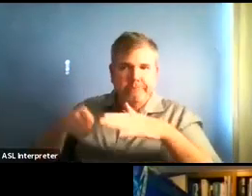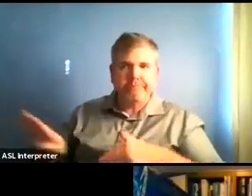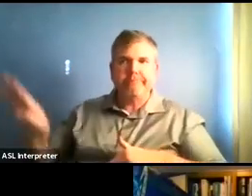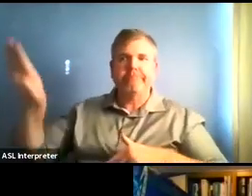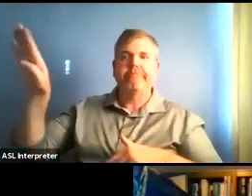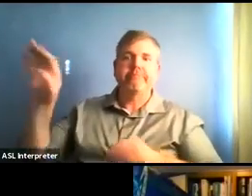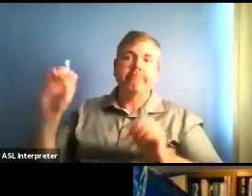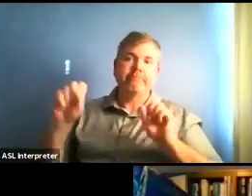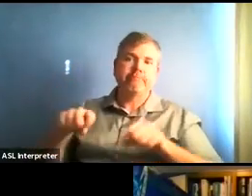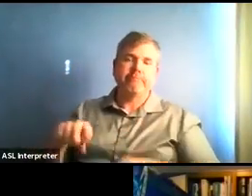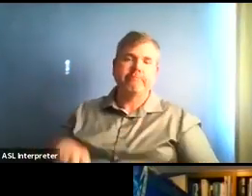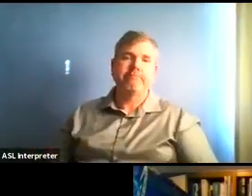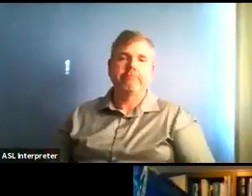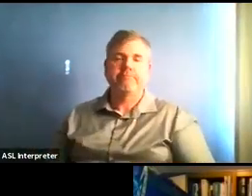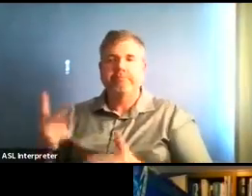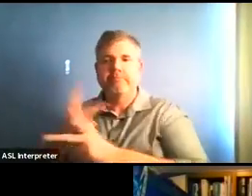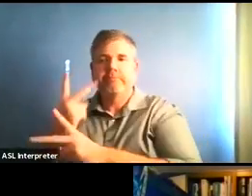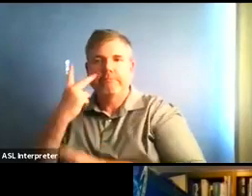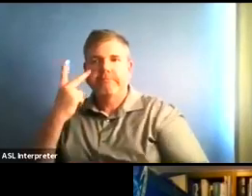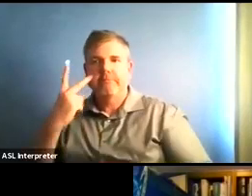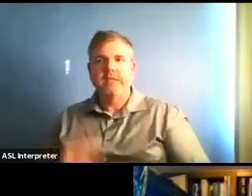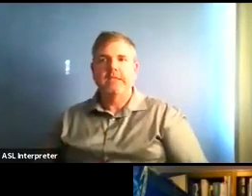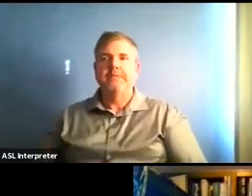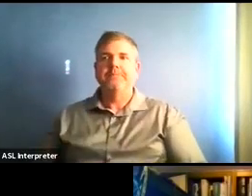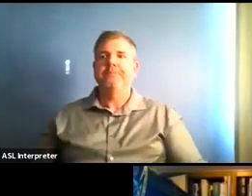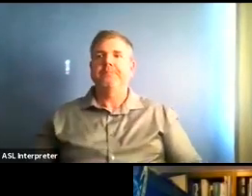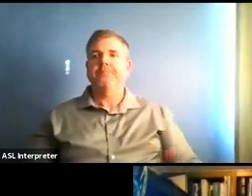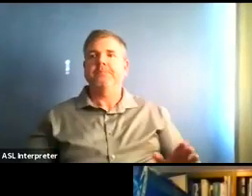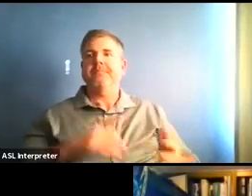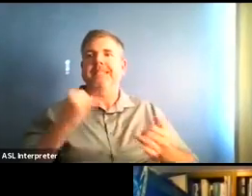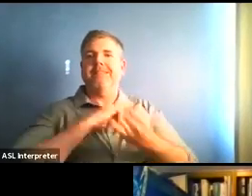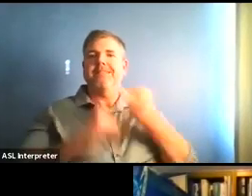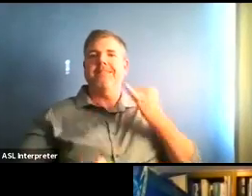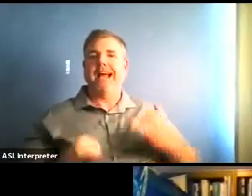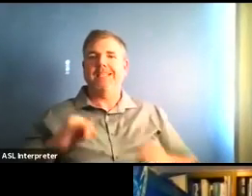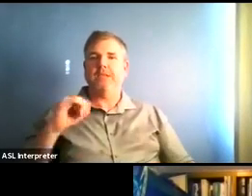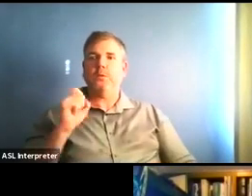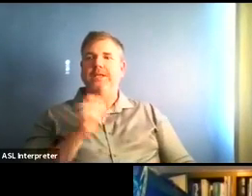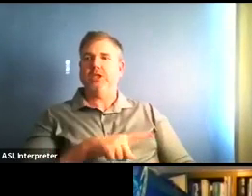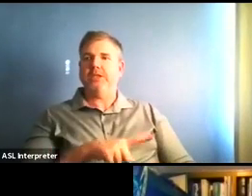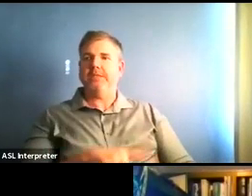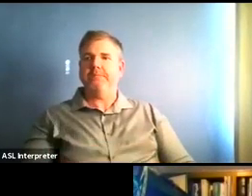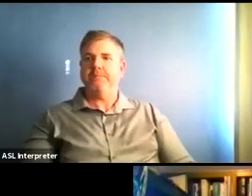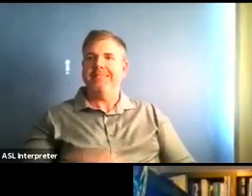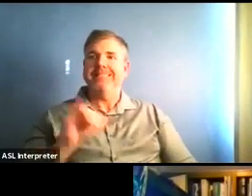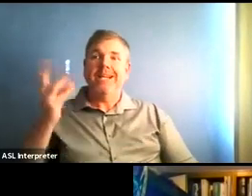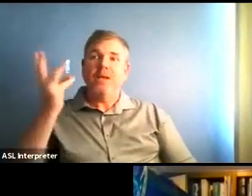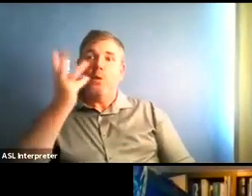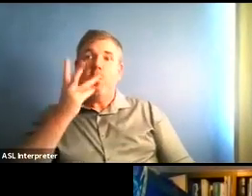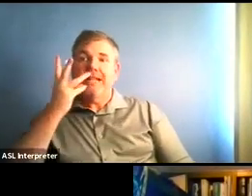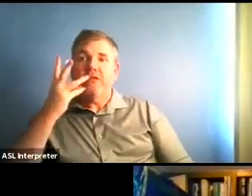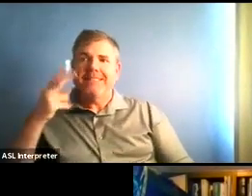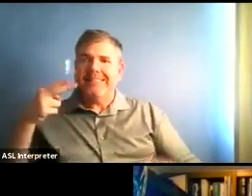Just lastly, the slide that shows a unique winery of vineyard wineries and ranches.